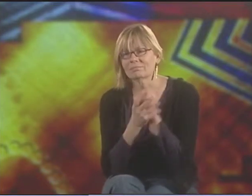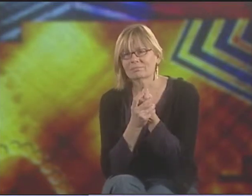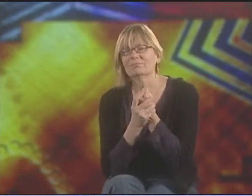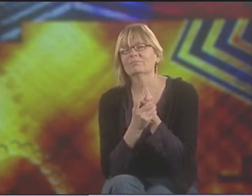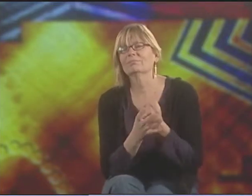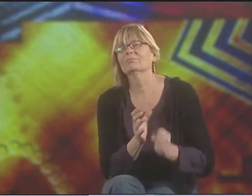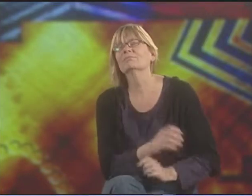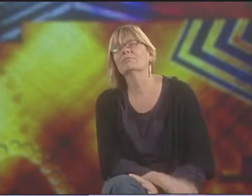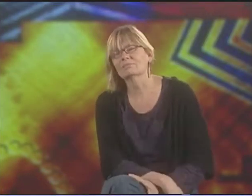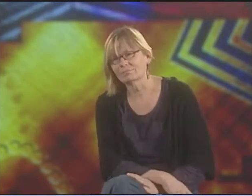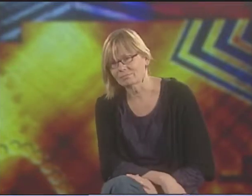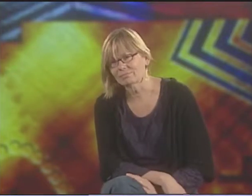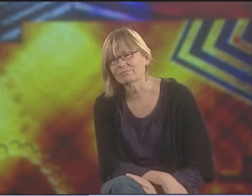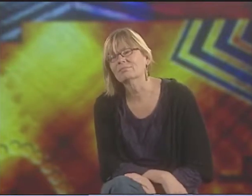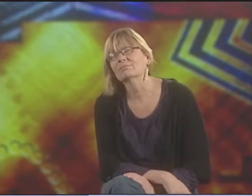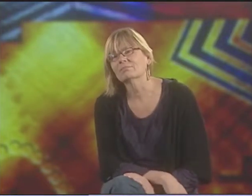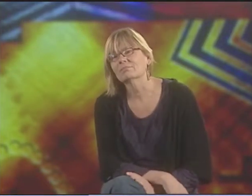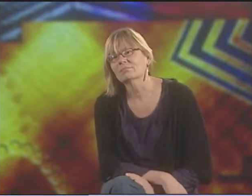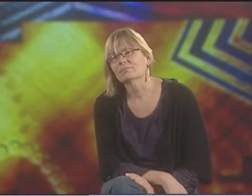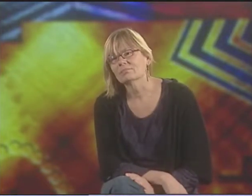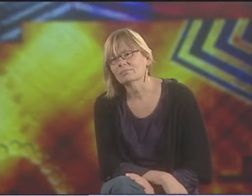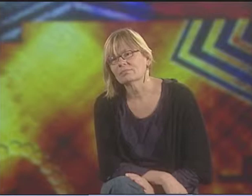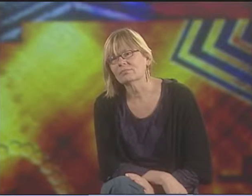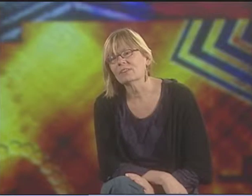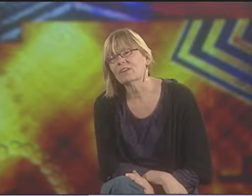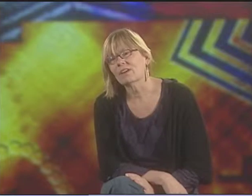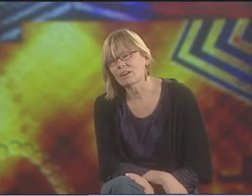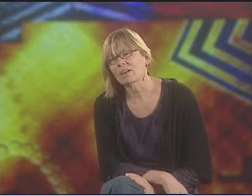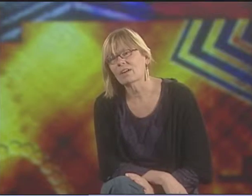YEAH, THE CLASSED HANDS OR THE MANACLED HANDS.